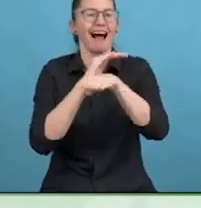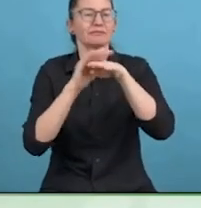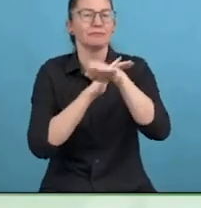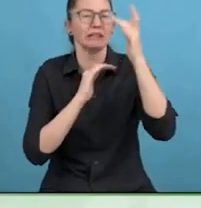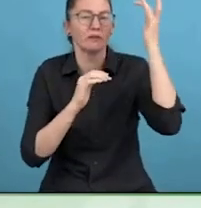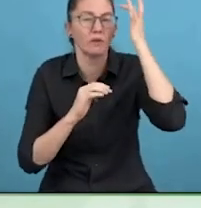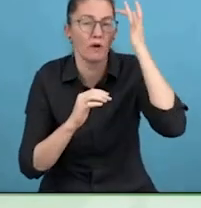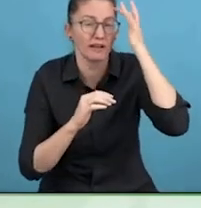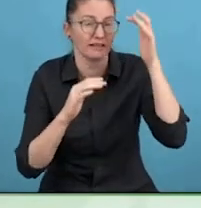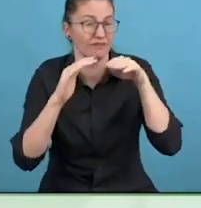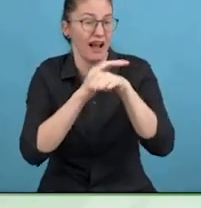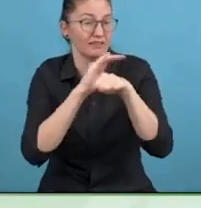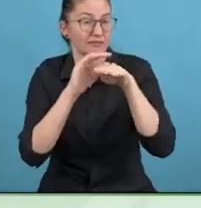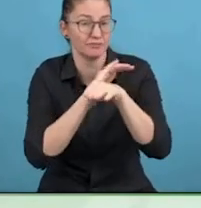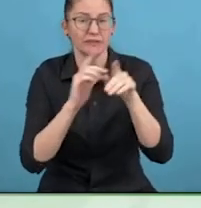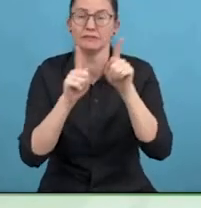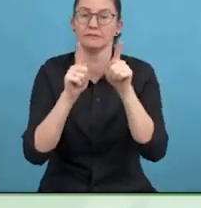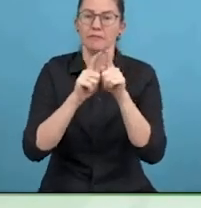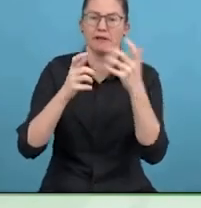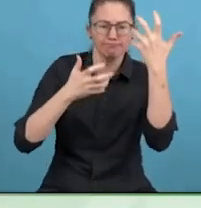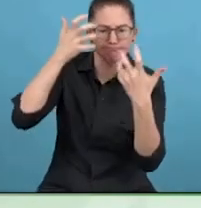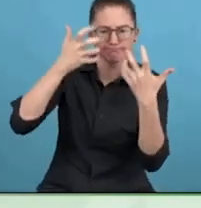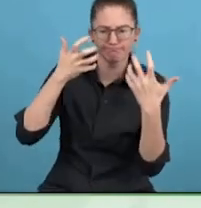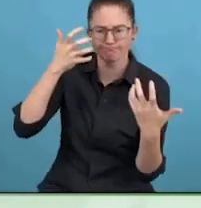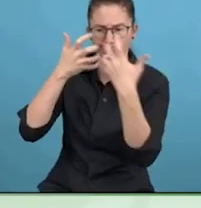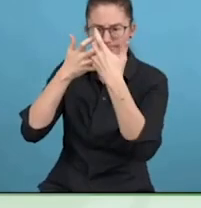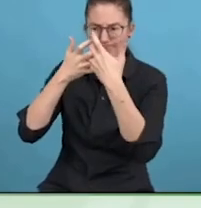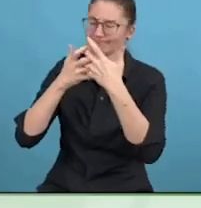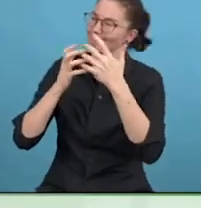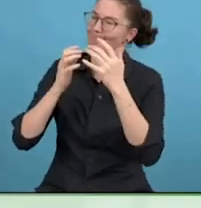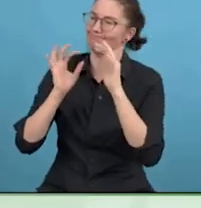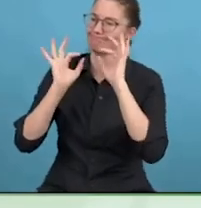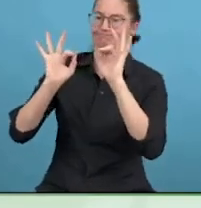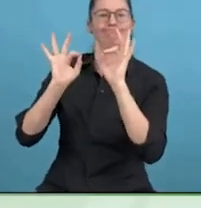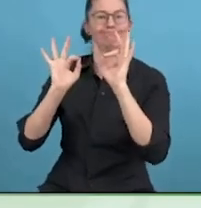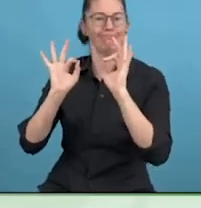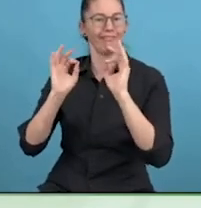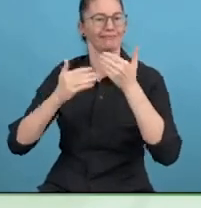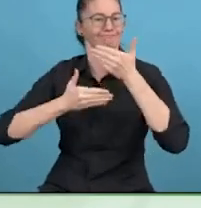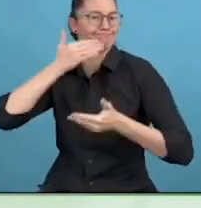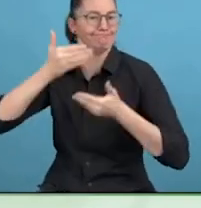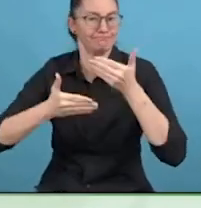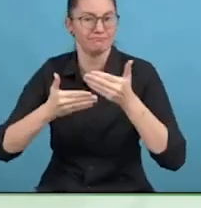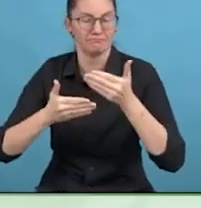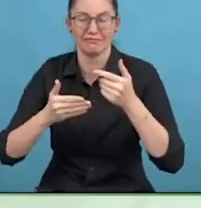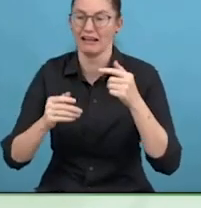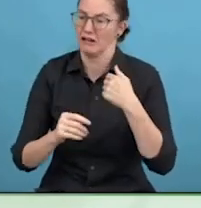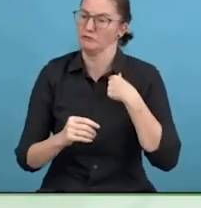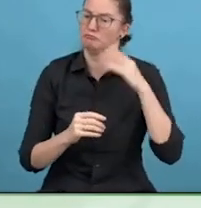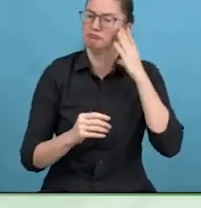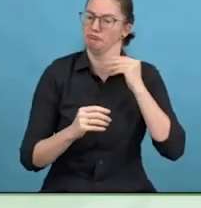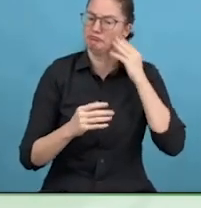Now, I have to do everything to make sure that I can go through it.